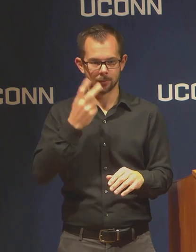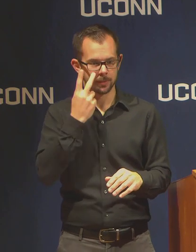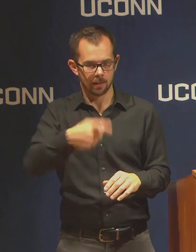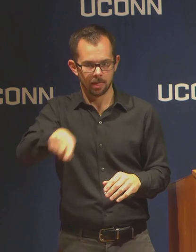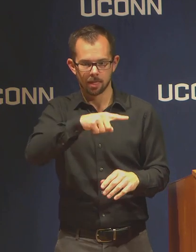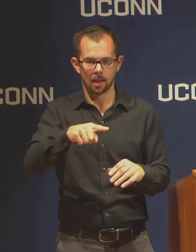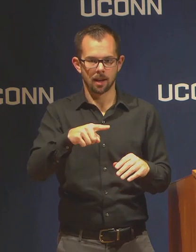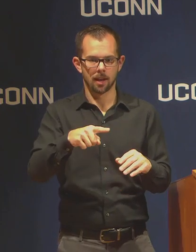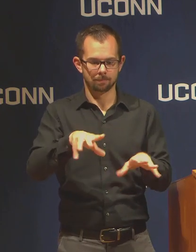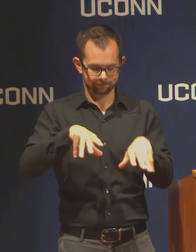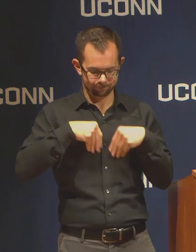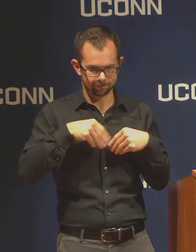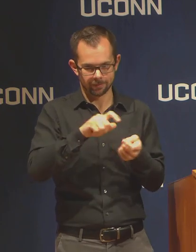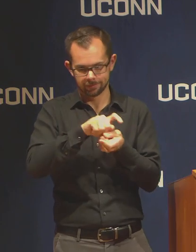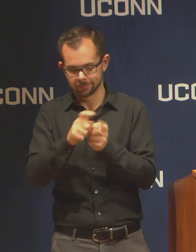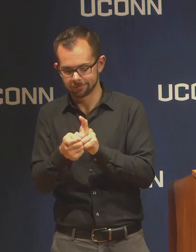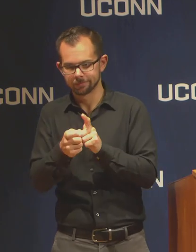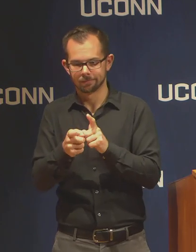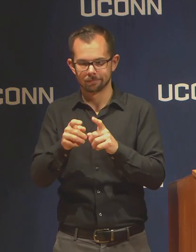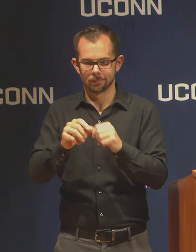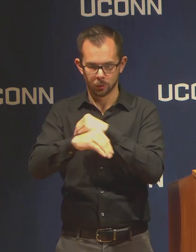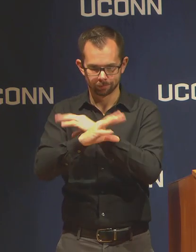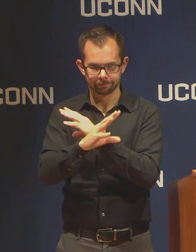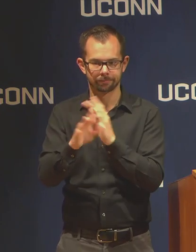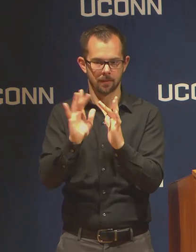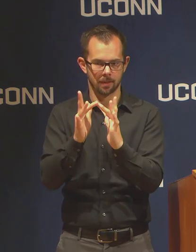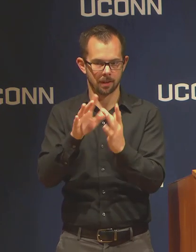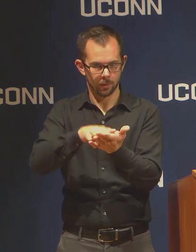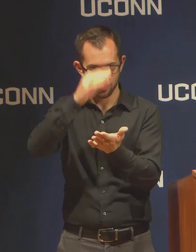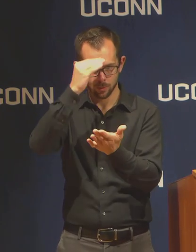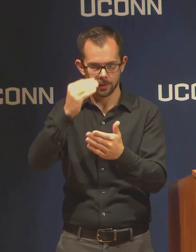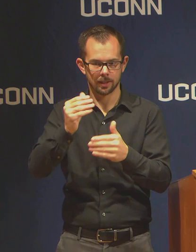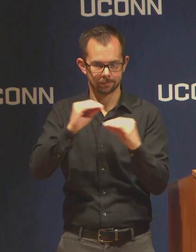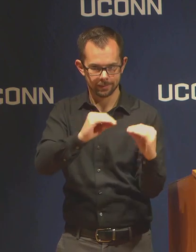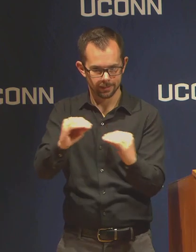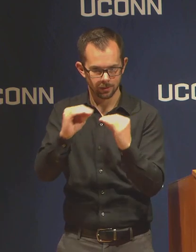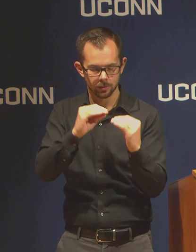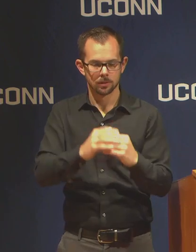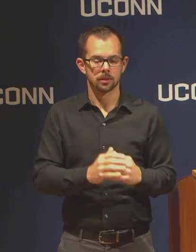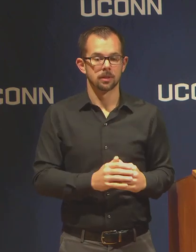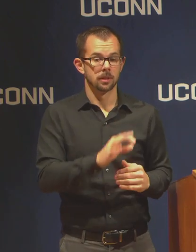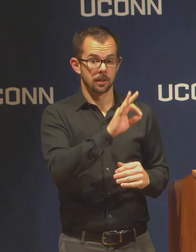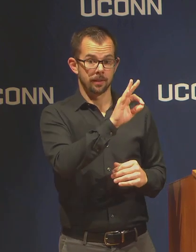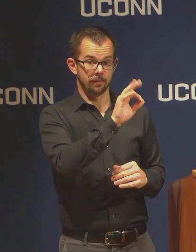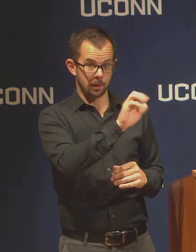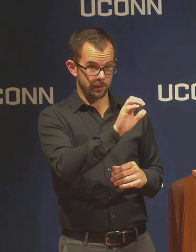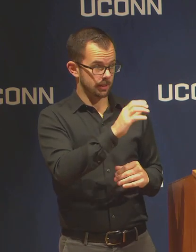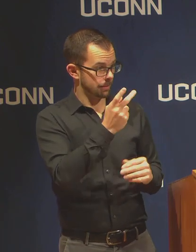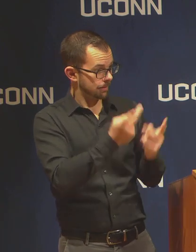And I have watched as faculty have been exchanging emails with each other